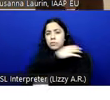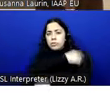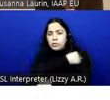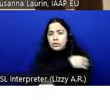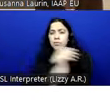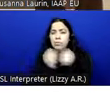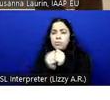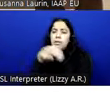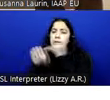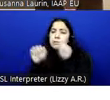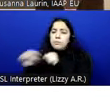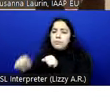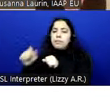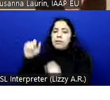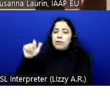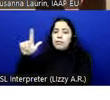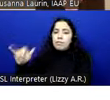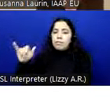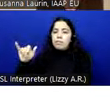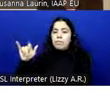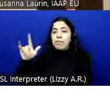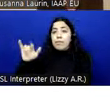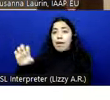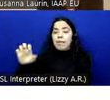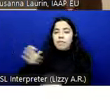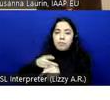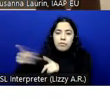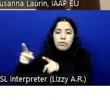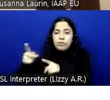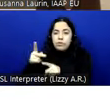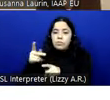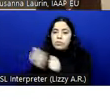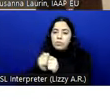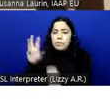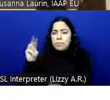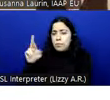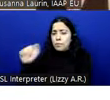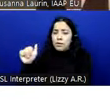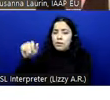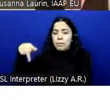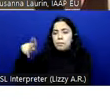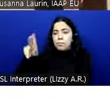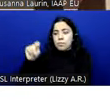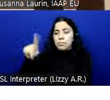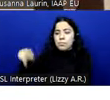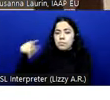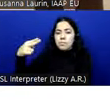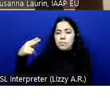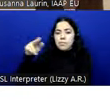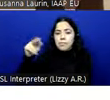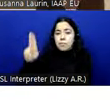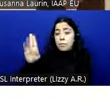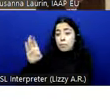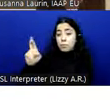live with Maria and Verena, I don't know where these people come from. So sorry for any bad